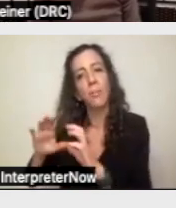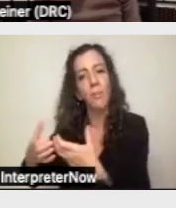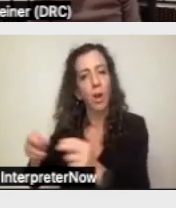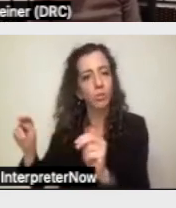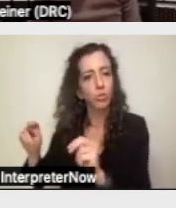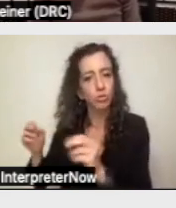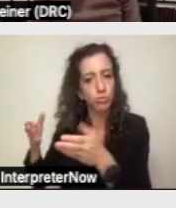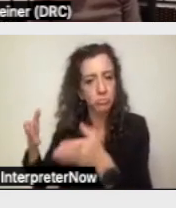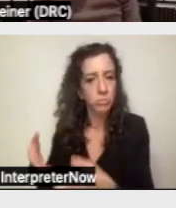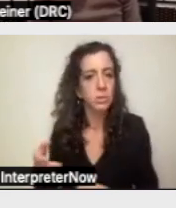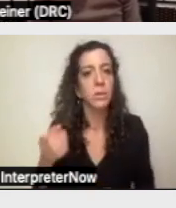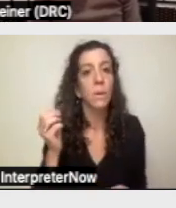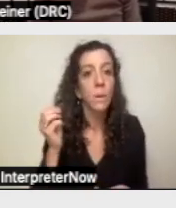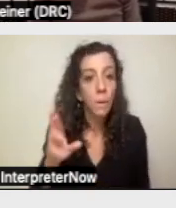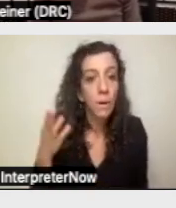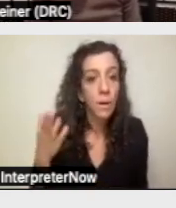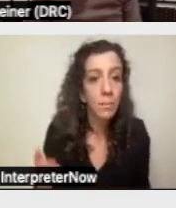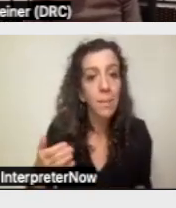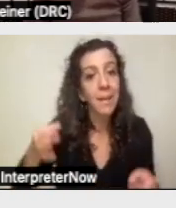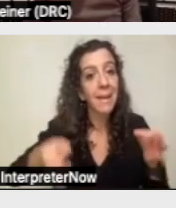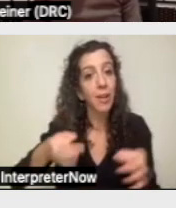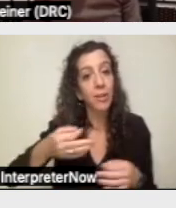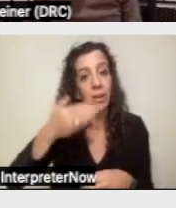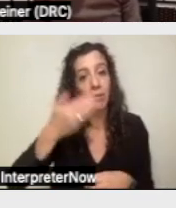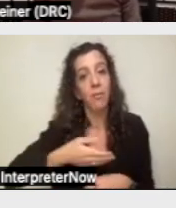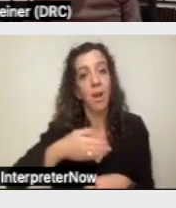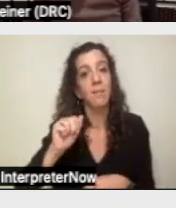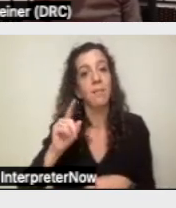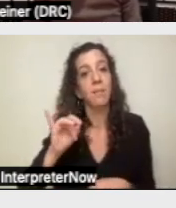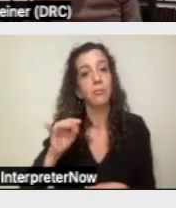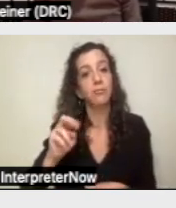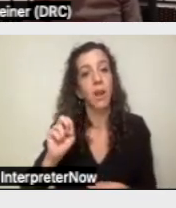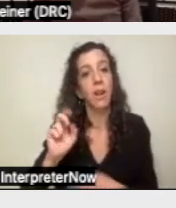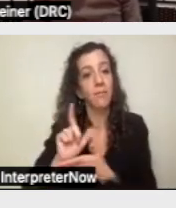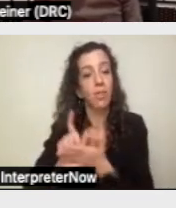before an administrative law judge, or any combination of those things.